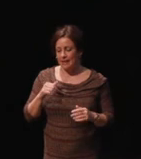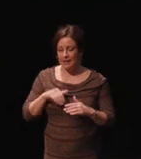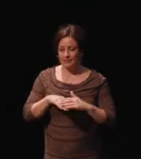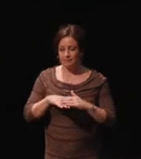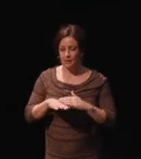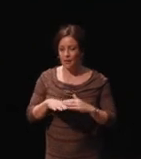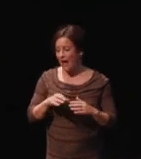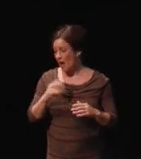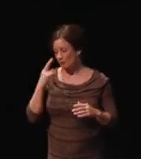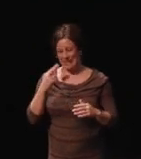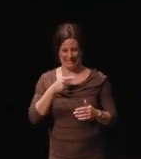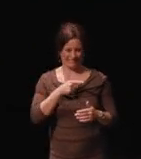don't fit in Braille on a business card.